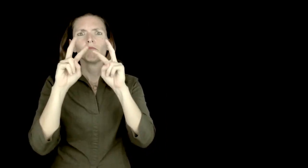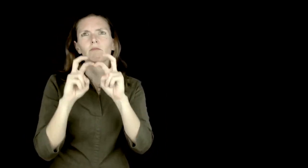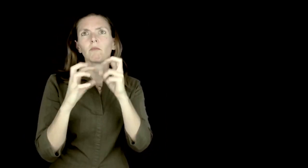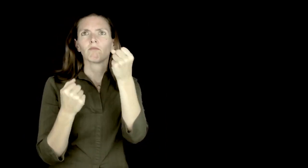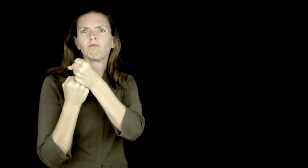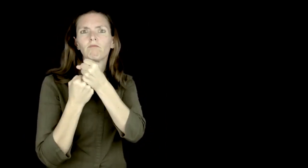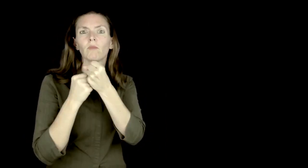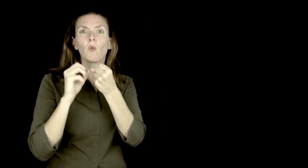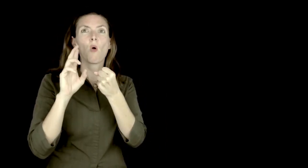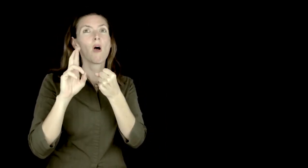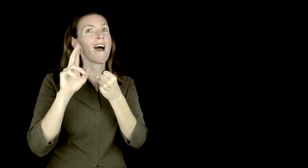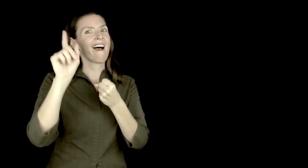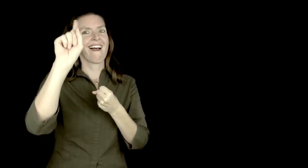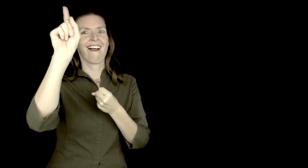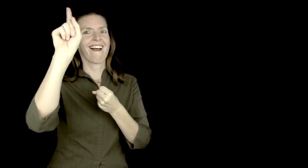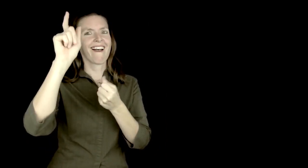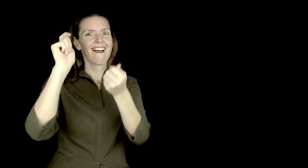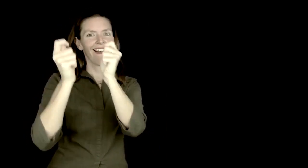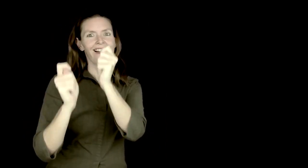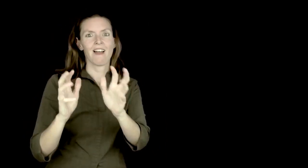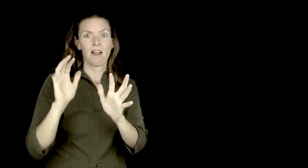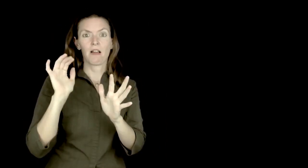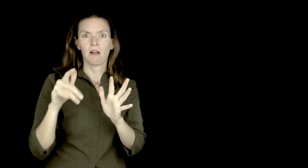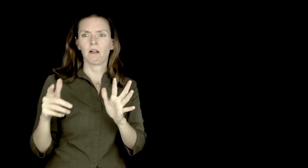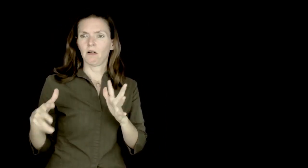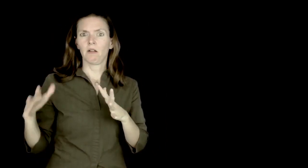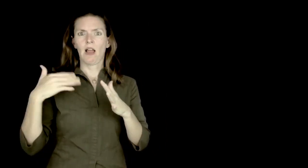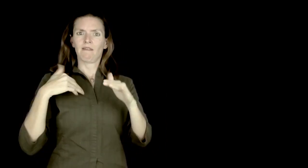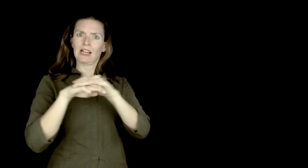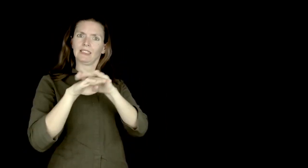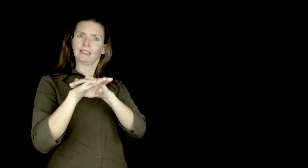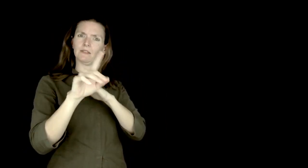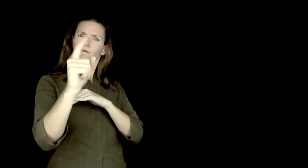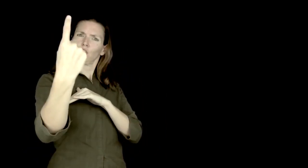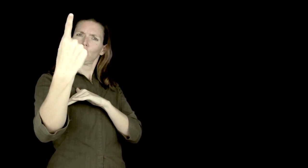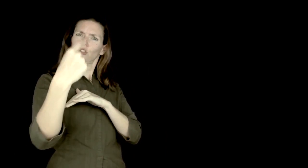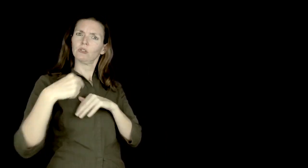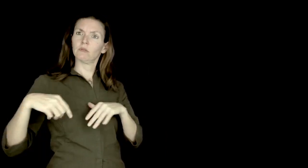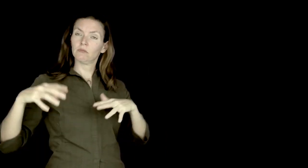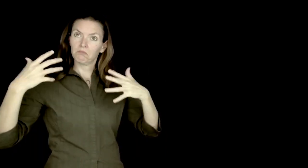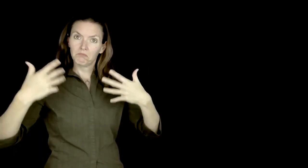Publishing our work in ASL first allows our community and culture to access the information first, and participate in a productive dialogue about the constructs presented in our articles.